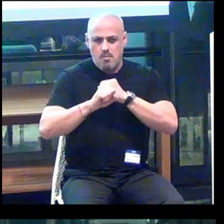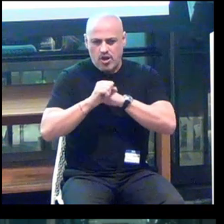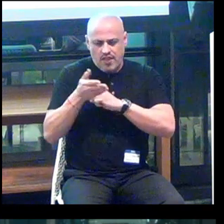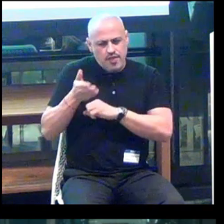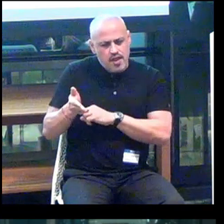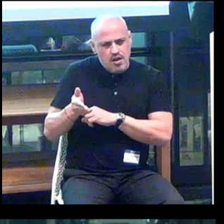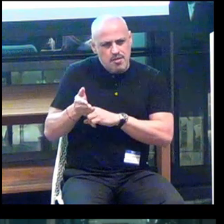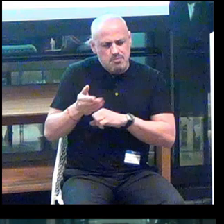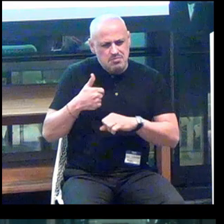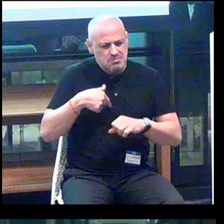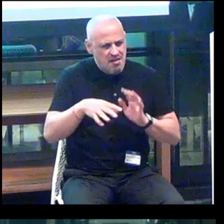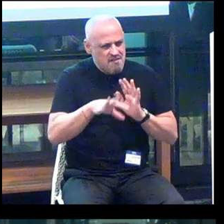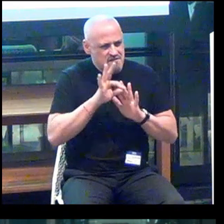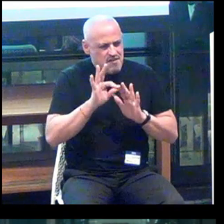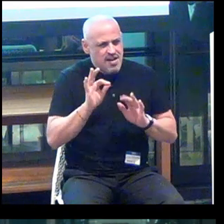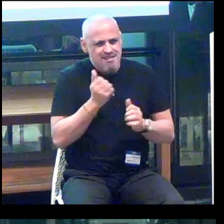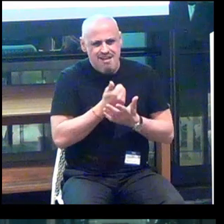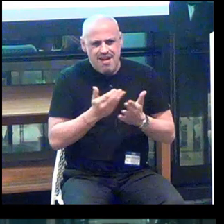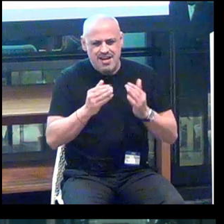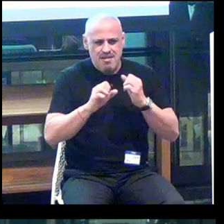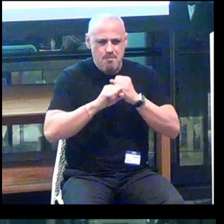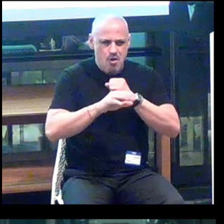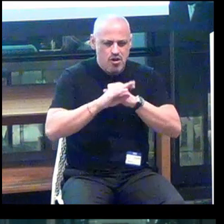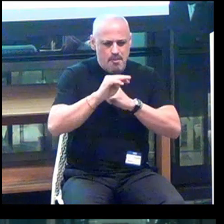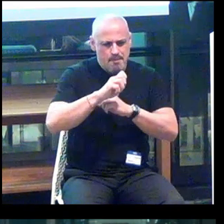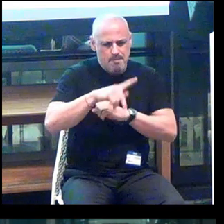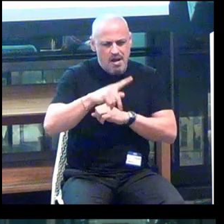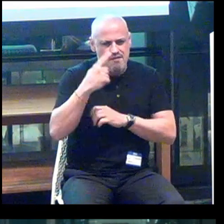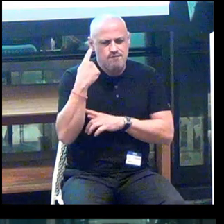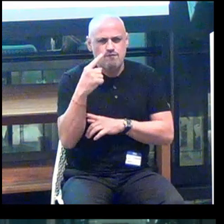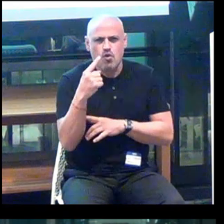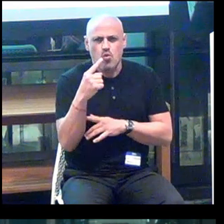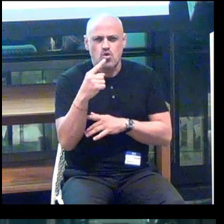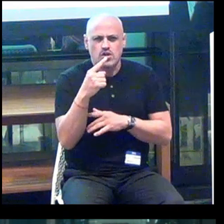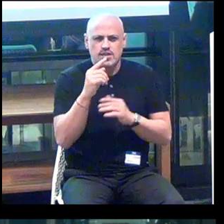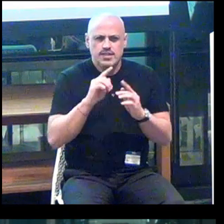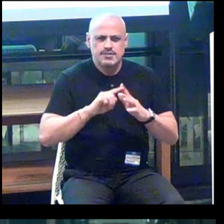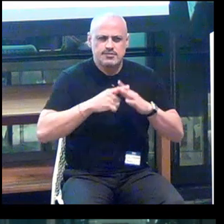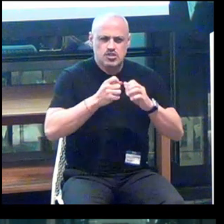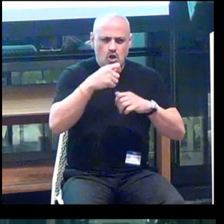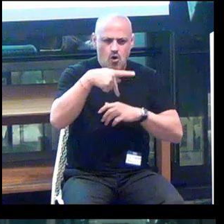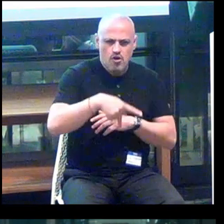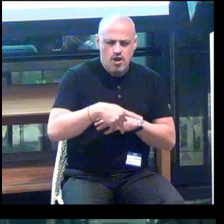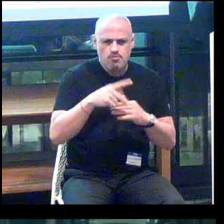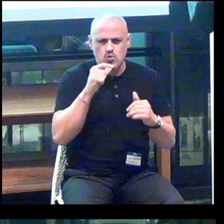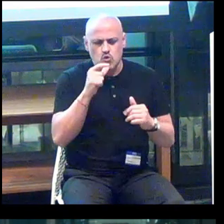But I couldn't find any sort of market map around start-ups that were leveraging cutting